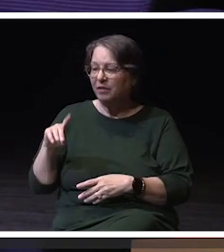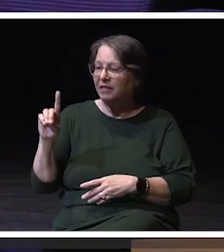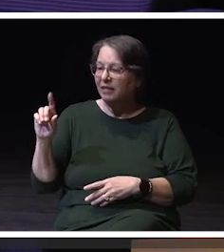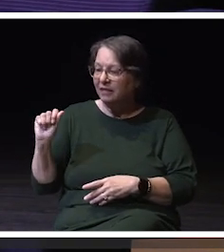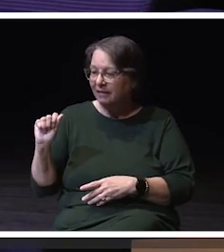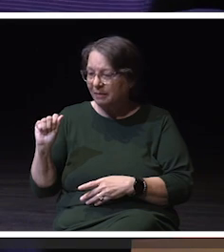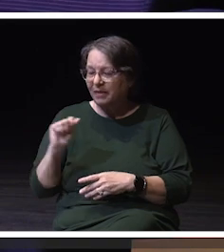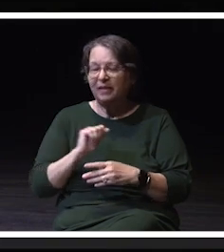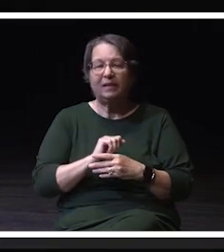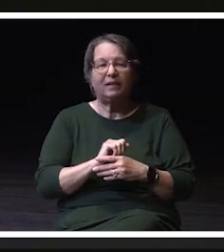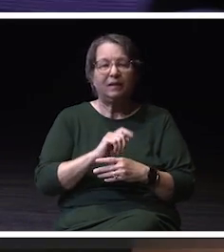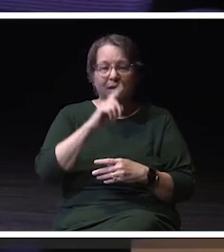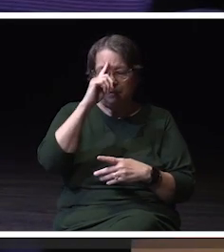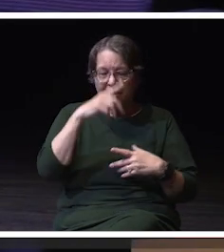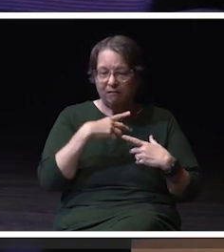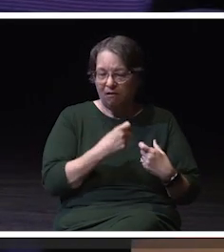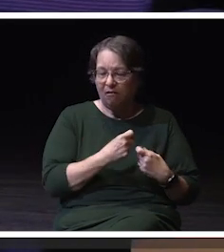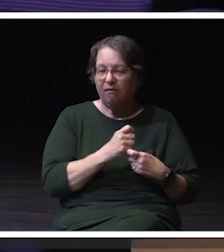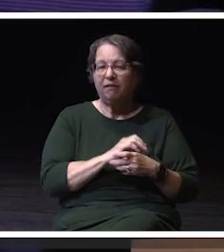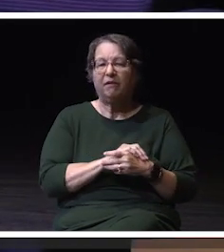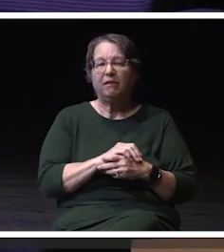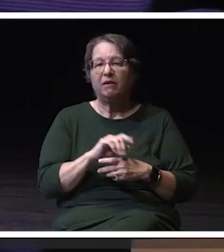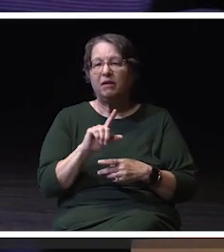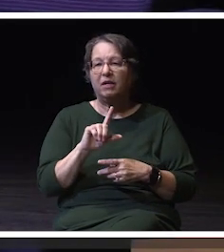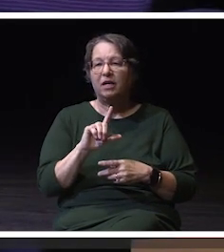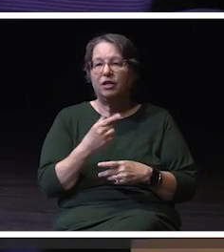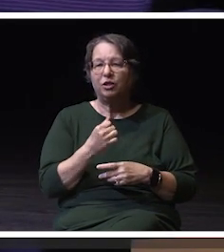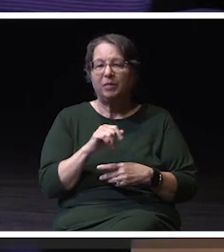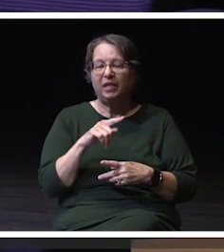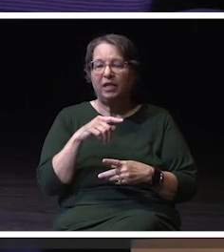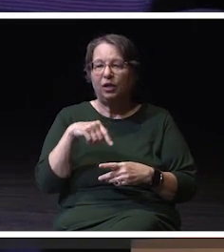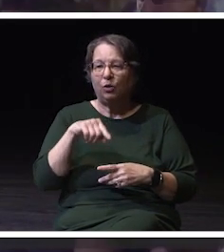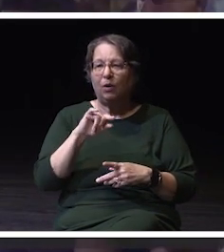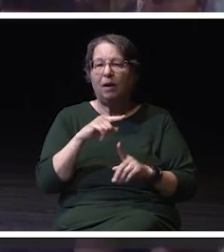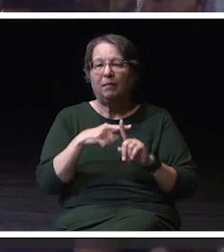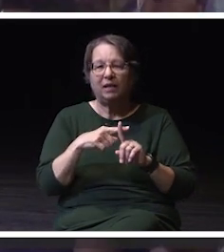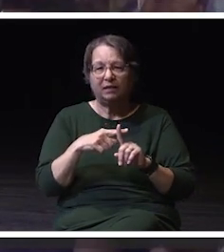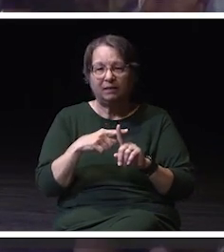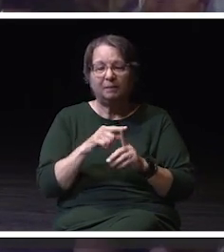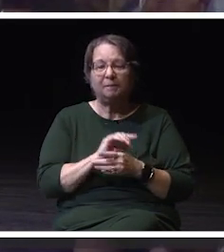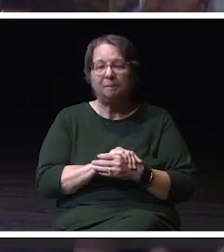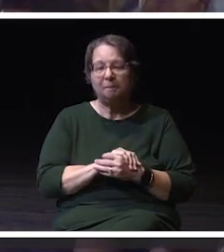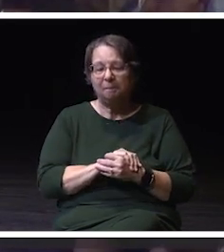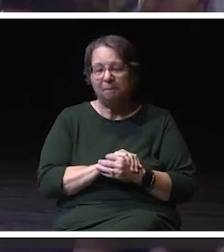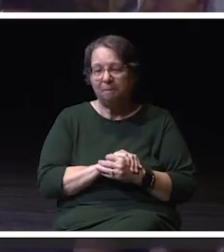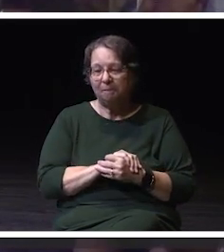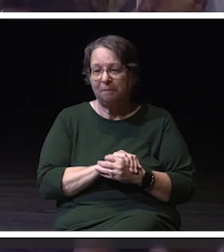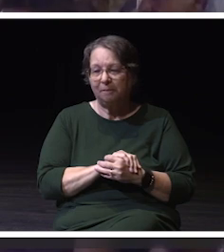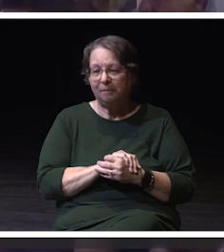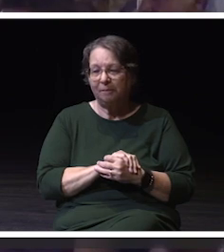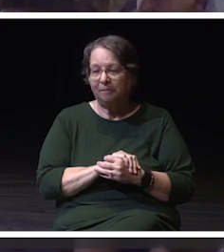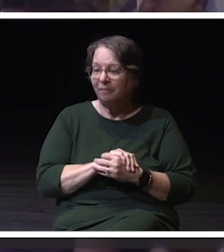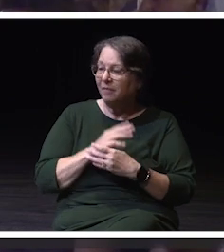mental health and LGBTQIA+ inclusive excellence. So thank you so much. Thank you.